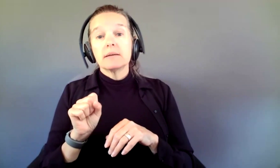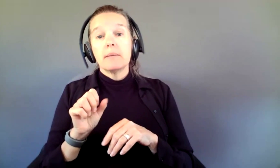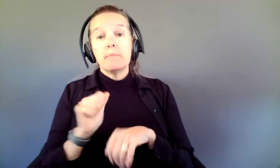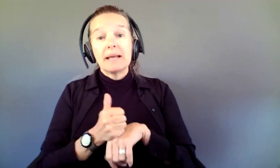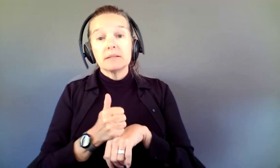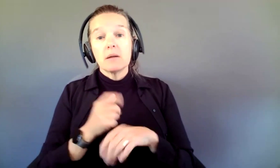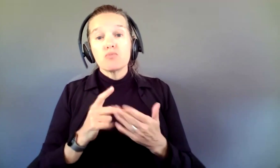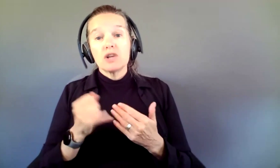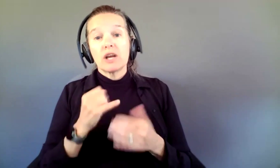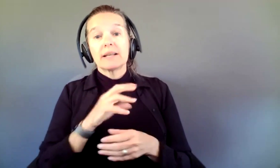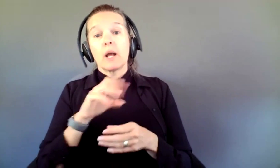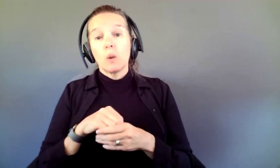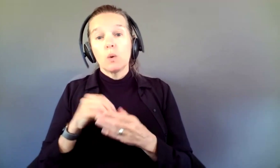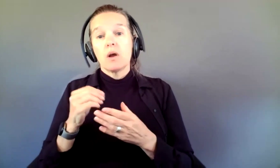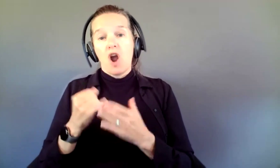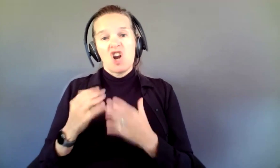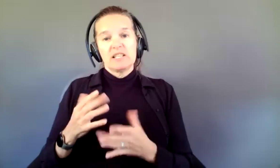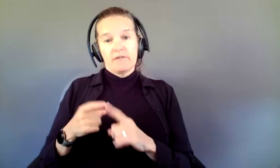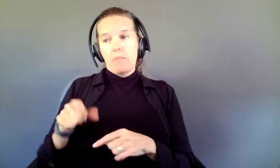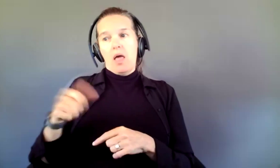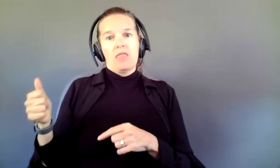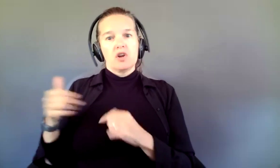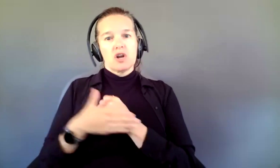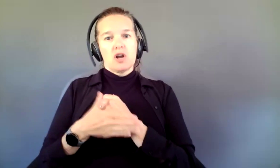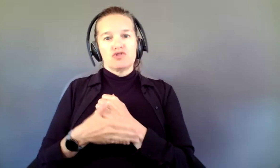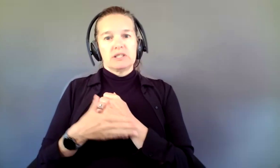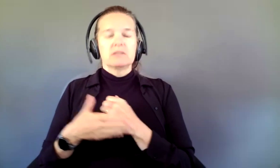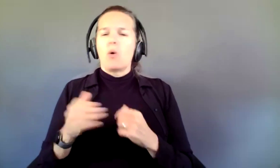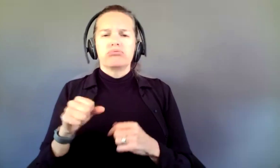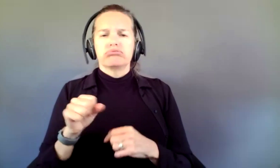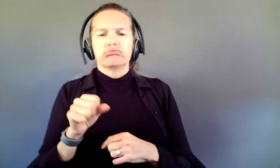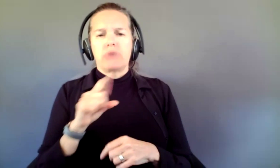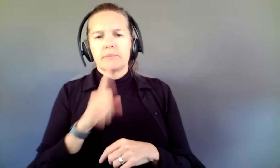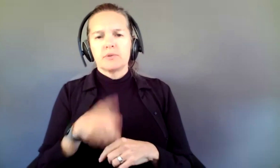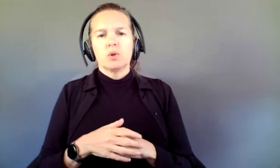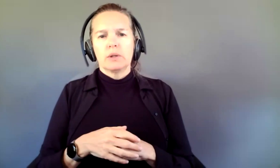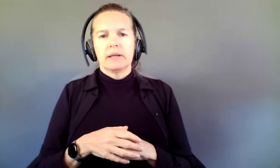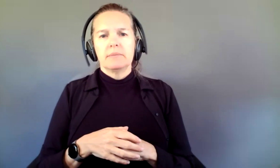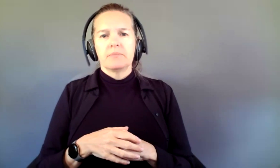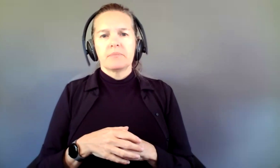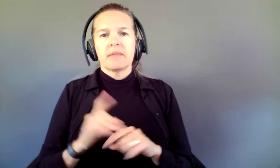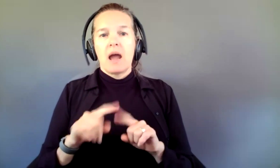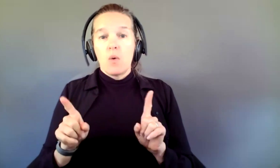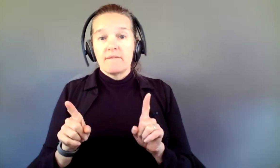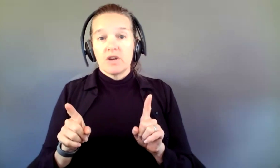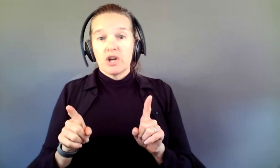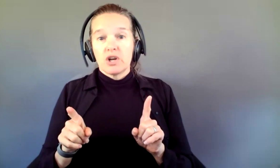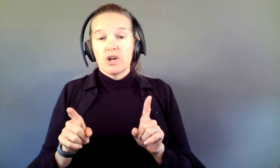from other countries than the U.S.? Yes, absolutely, however, the ensemble must be